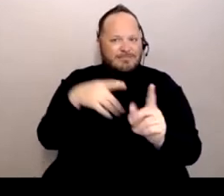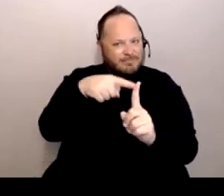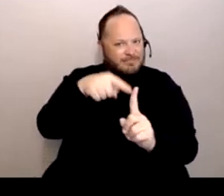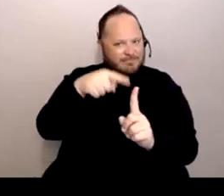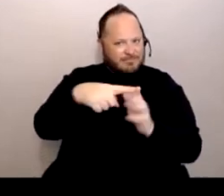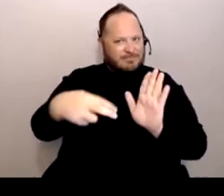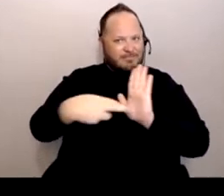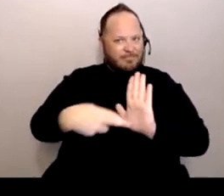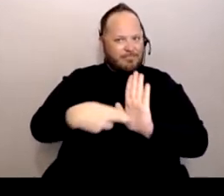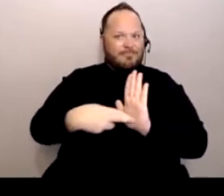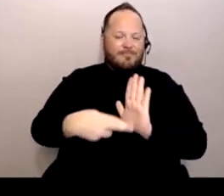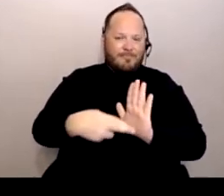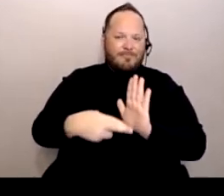or we're gonna lack what we need.